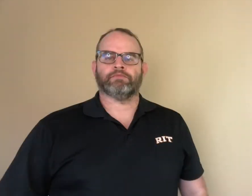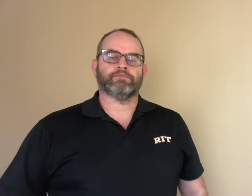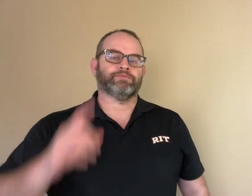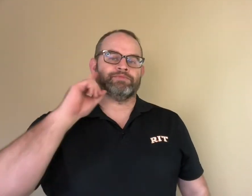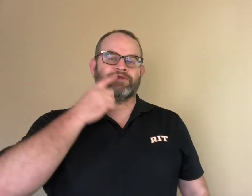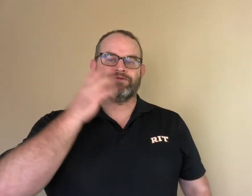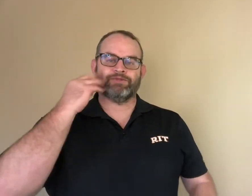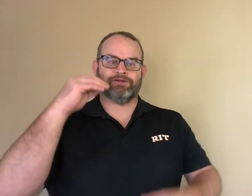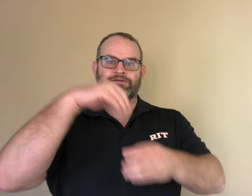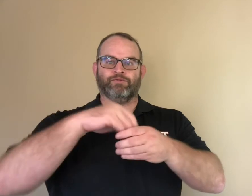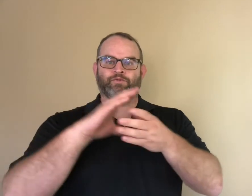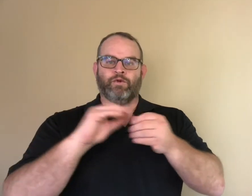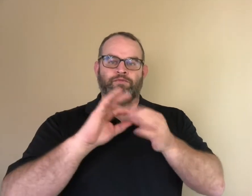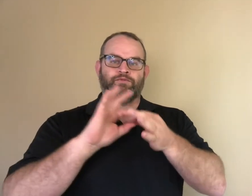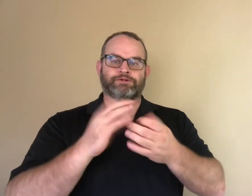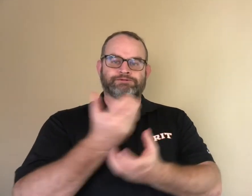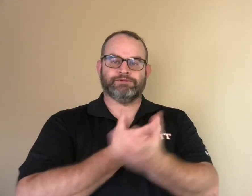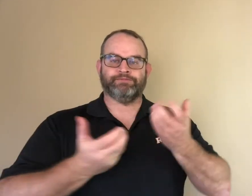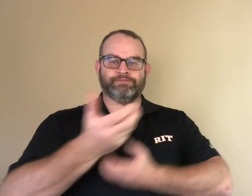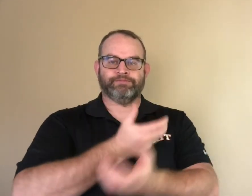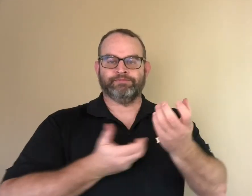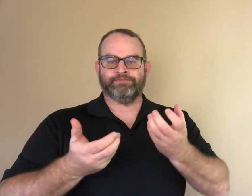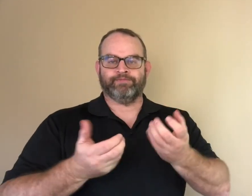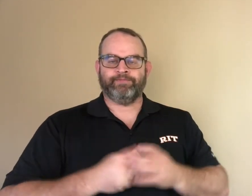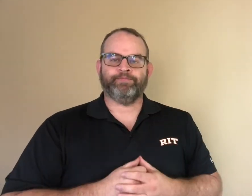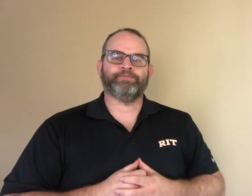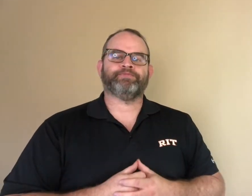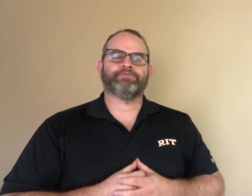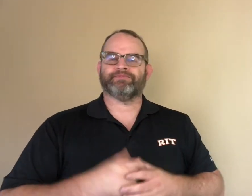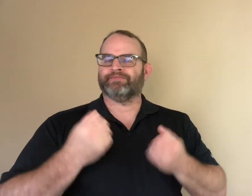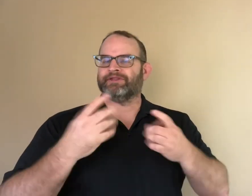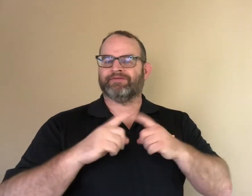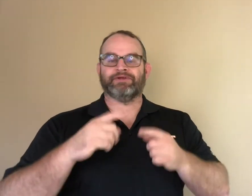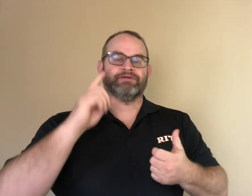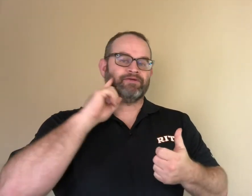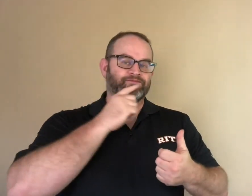We can easily incorporate deaf characters in STEM stories.